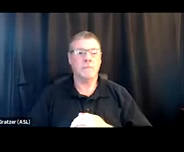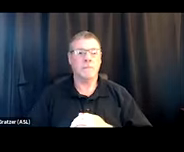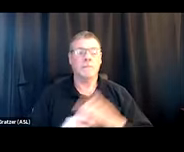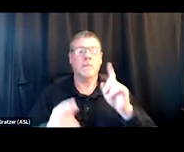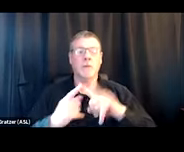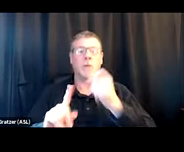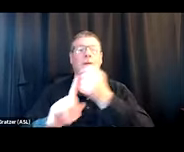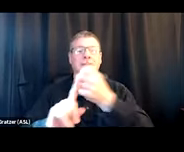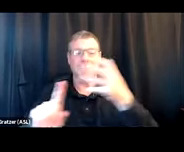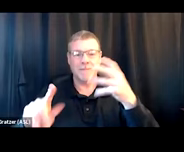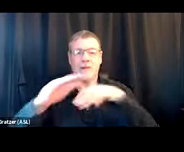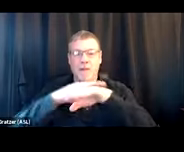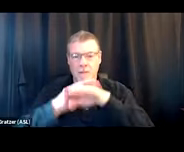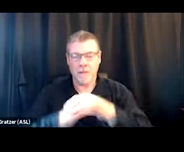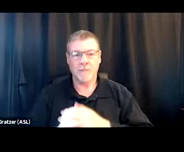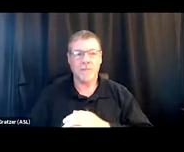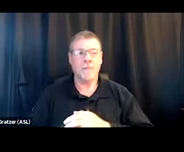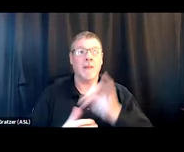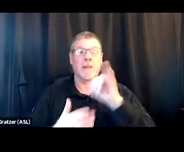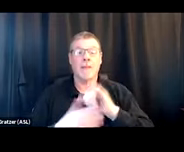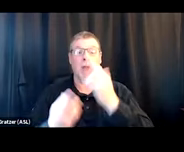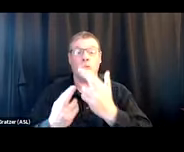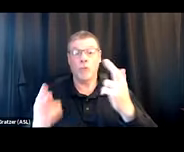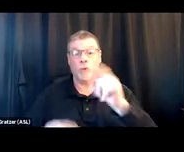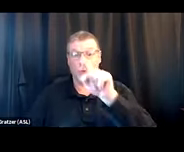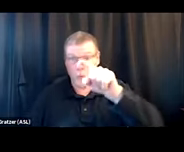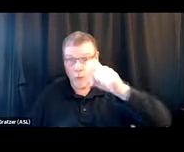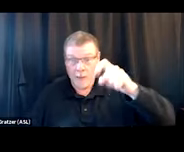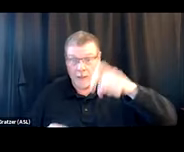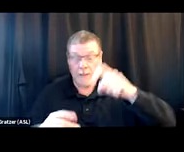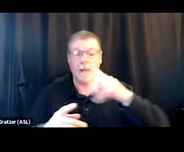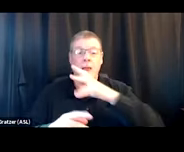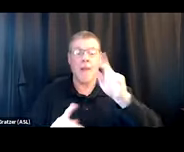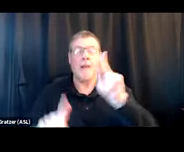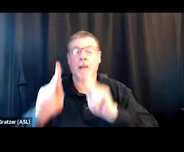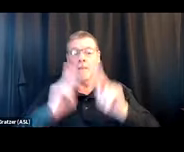to get the resources that you need as providers, but the resources that the people in your community need,